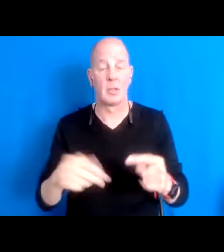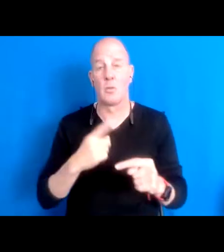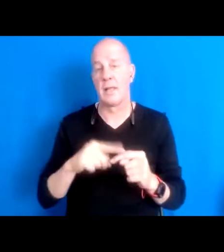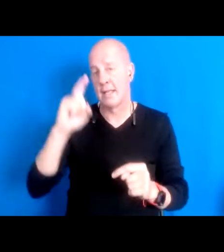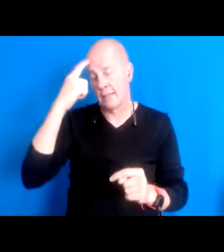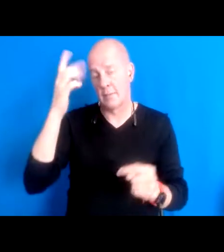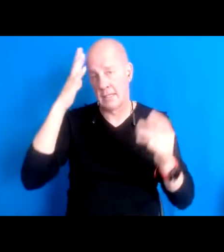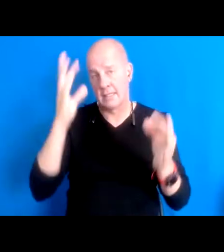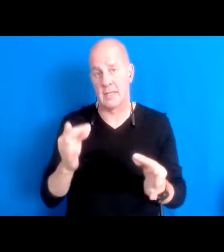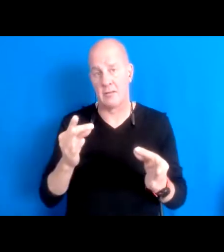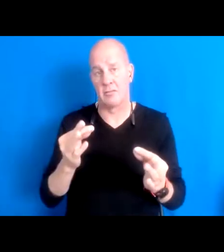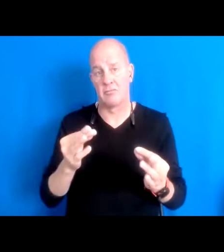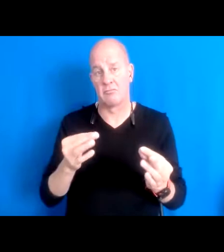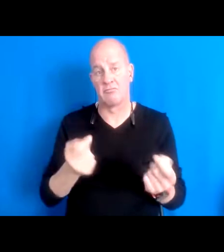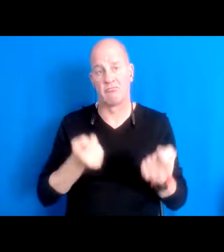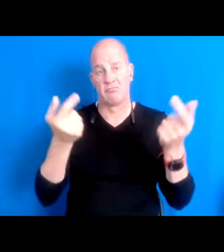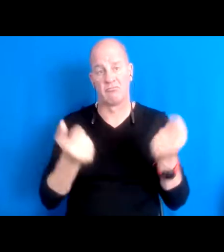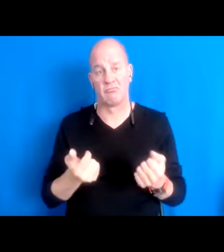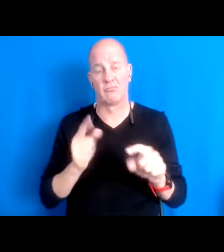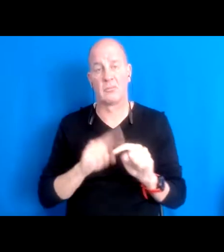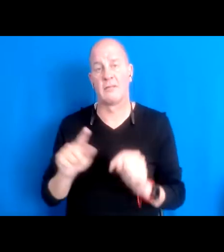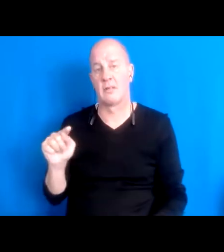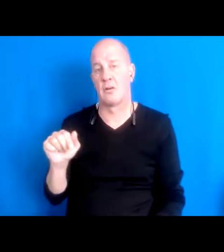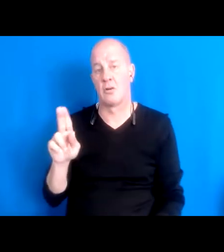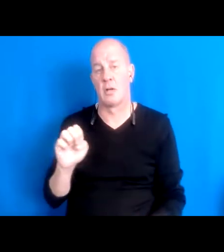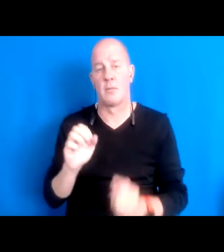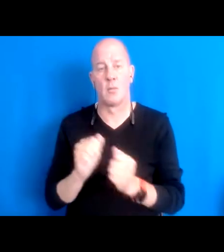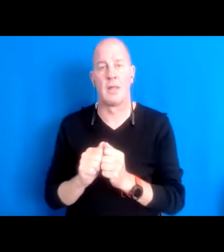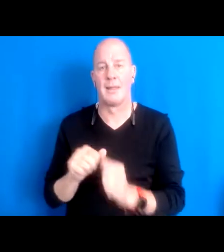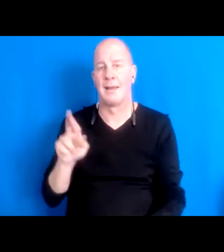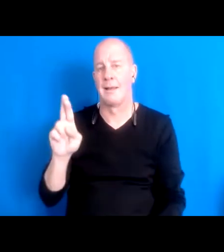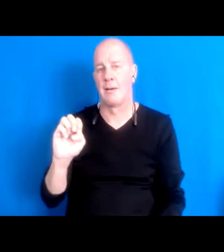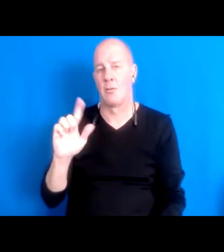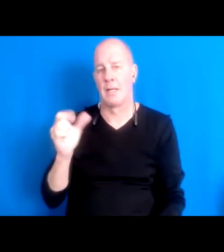eliminate tribes right we location at and assimilation, send them to city so now,